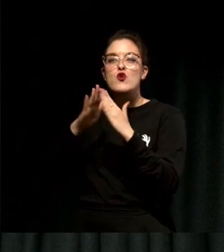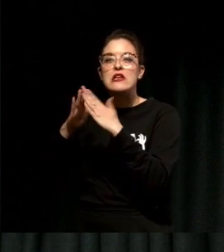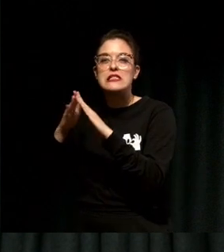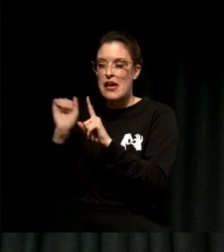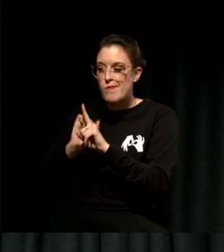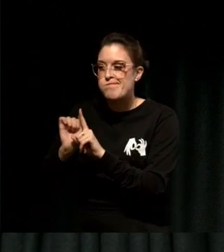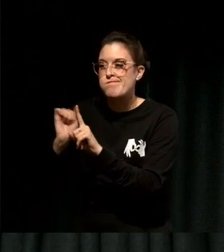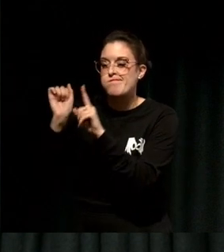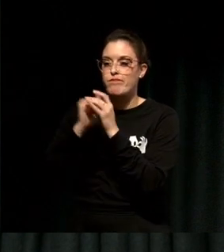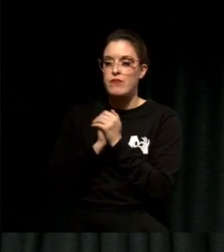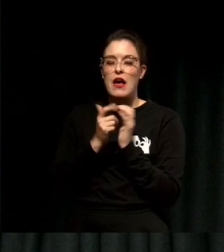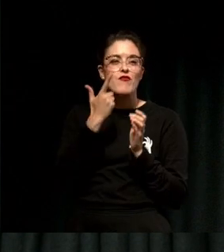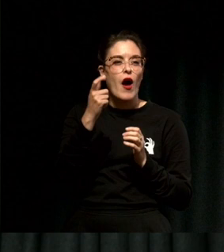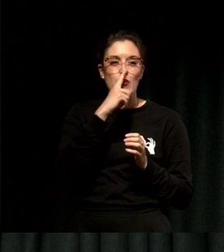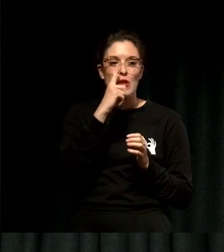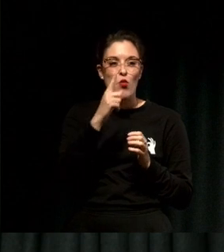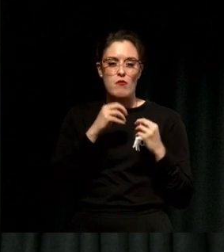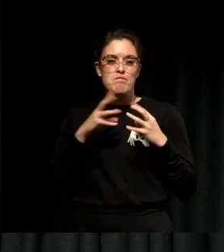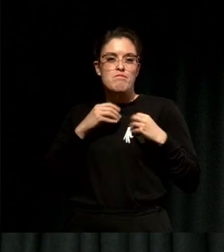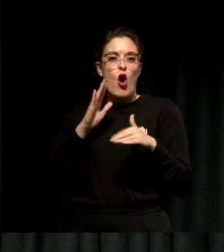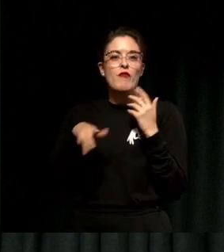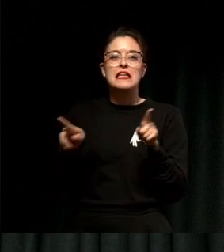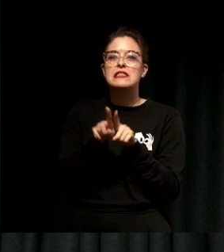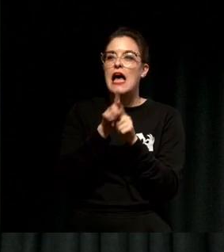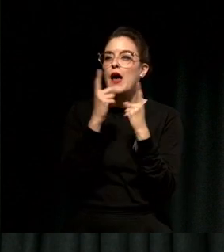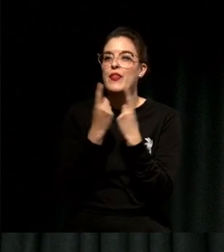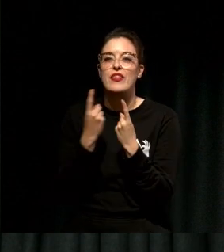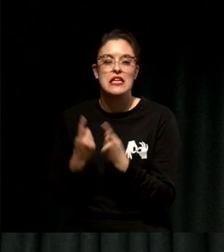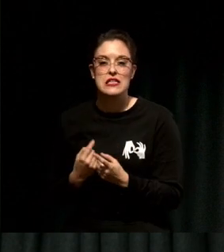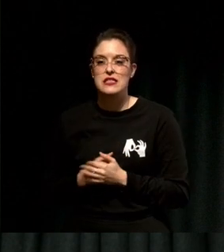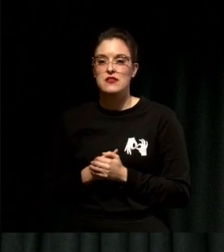the things that you care about about what you do, or build something that puts it out